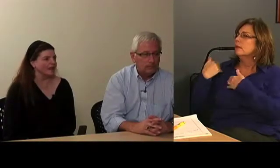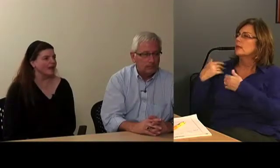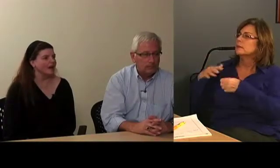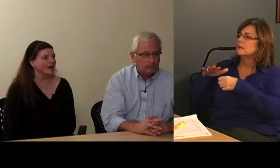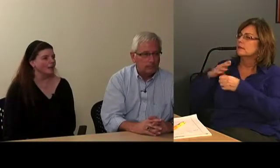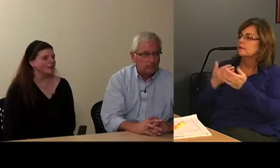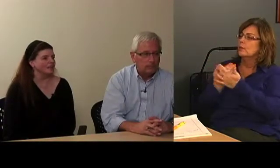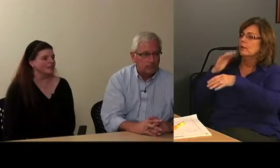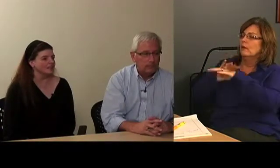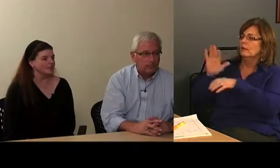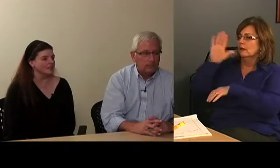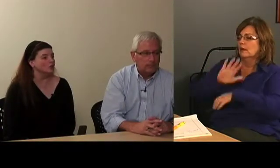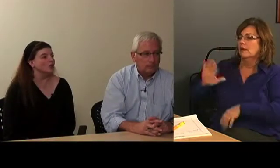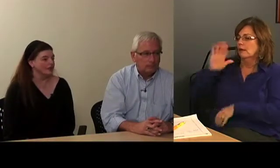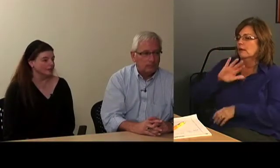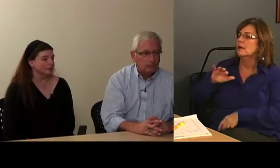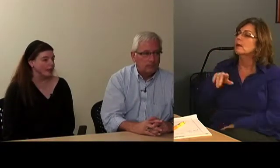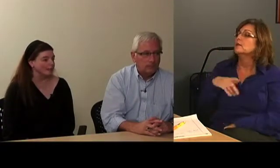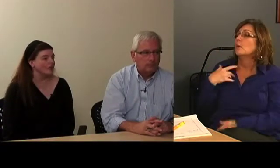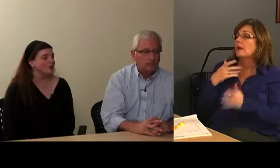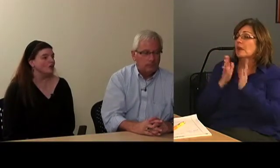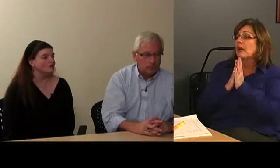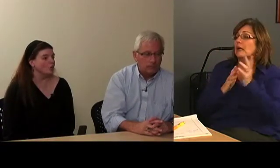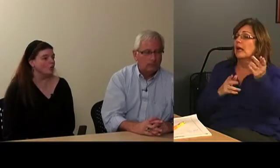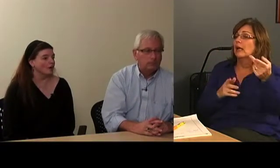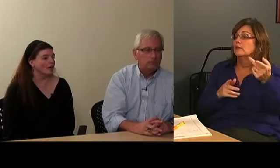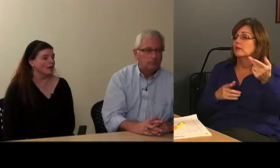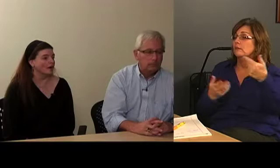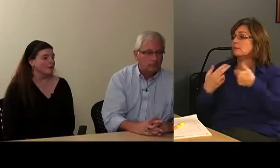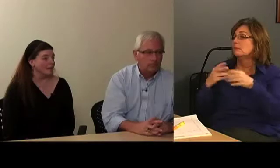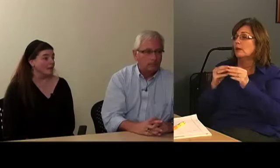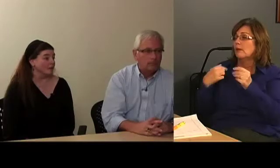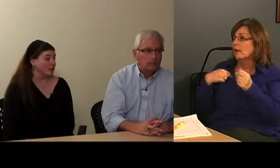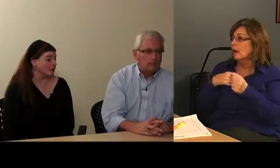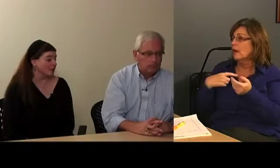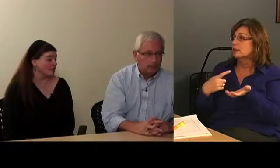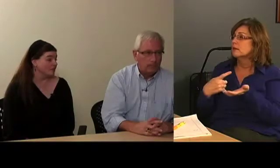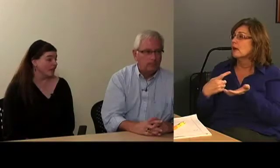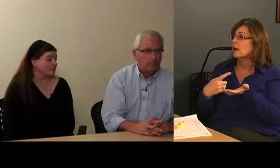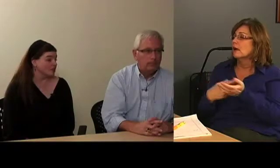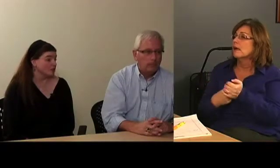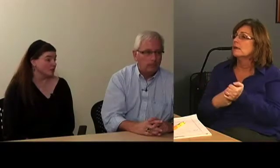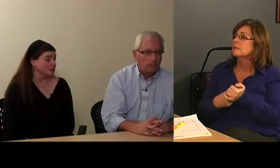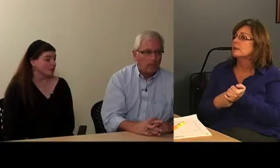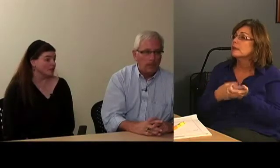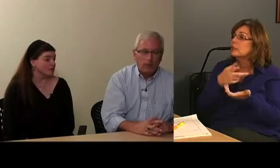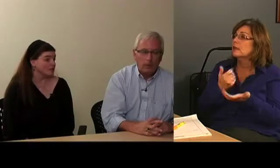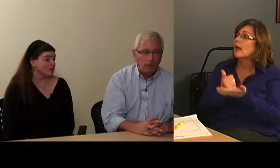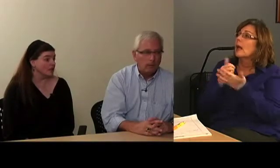that is the New England rep for PEPnet. Perhaps I could even ask her to meet with us. Neil: Yea.